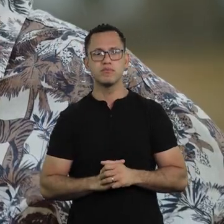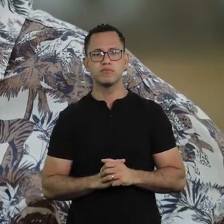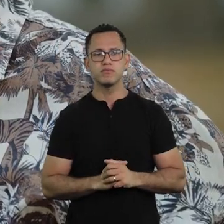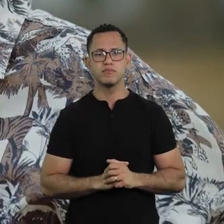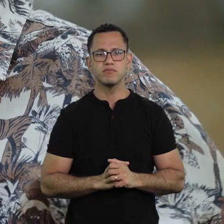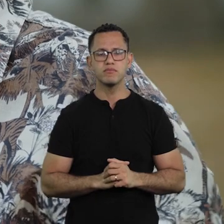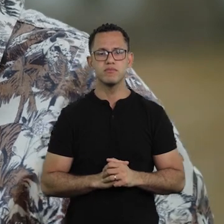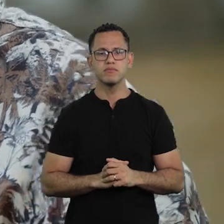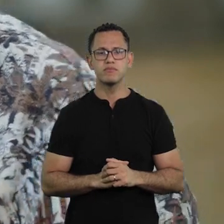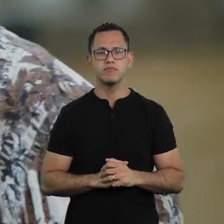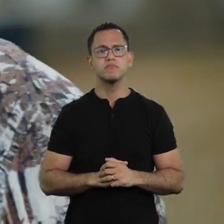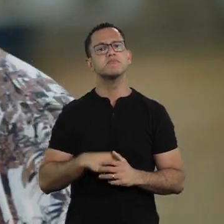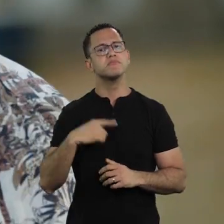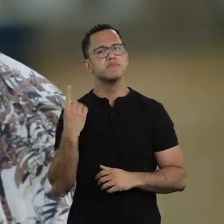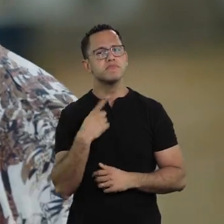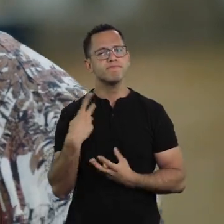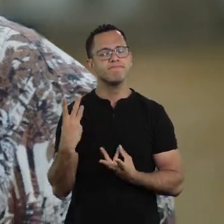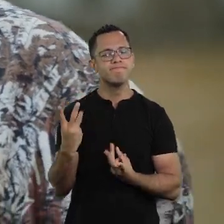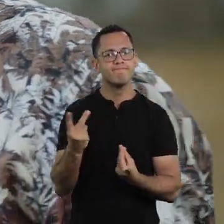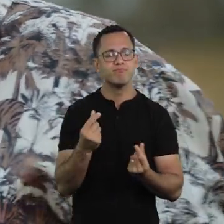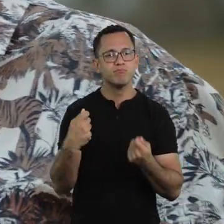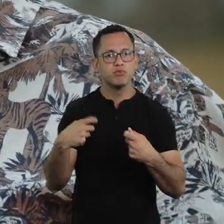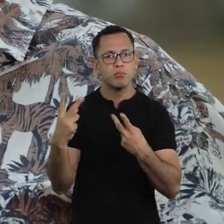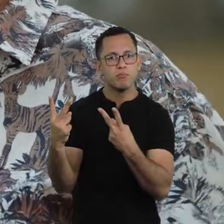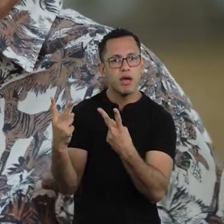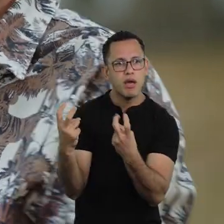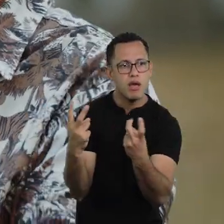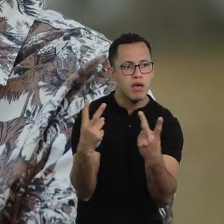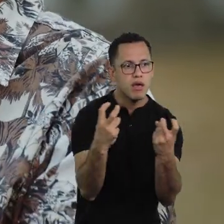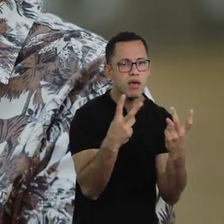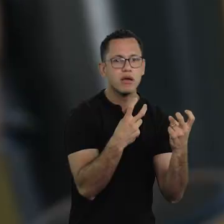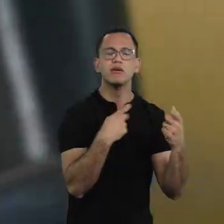our sensitivity as artists had to change.